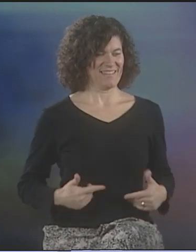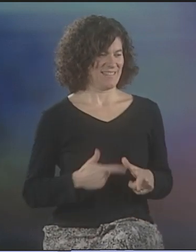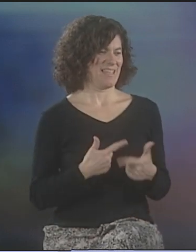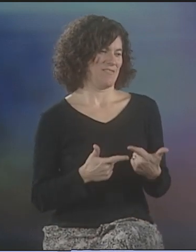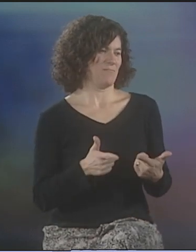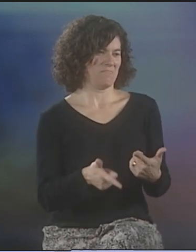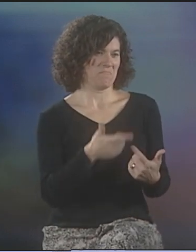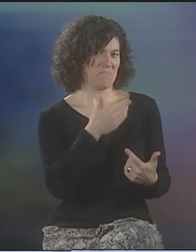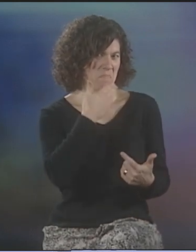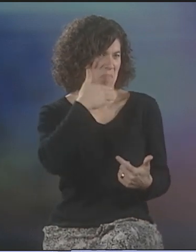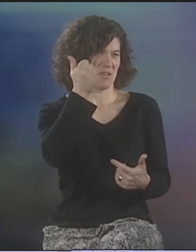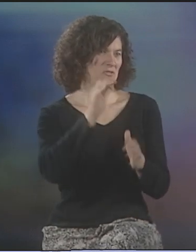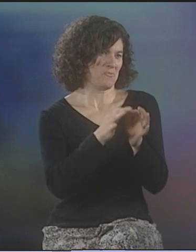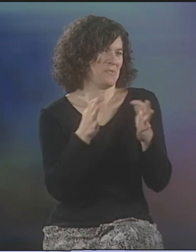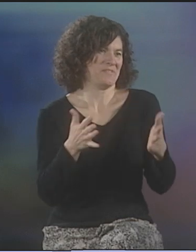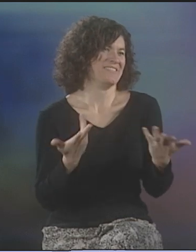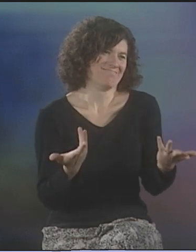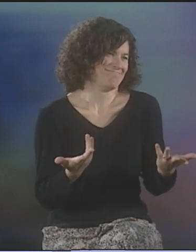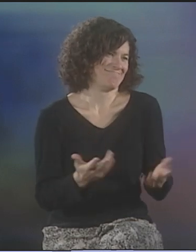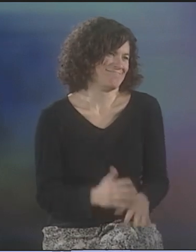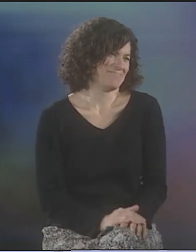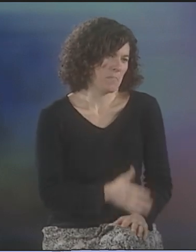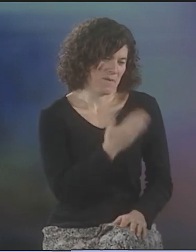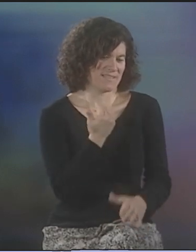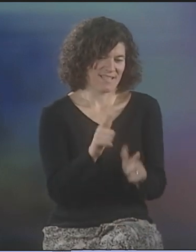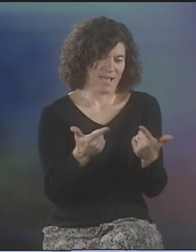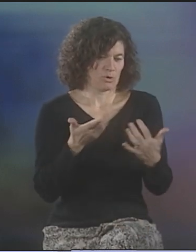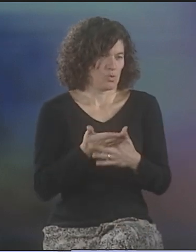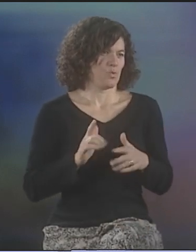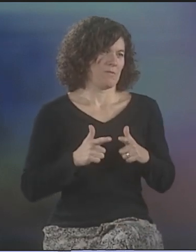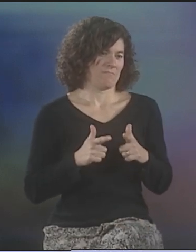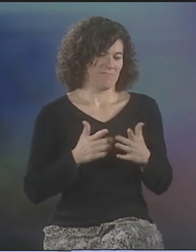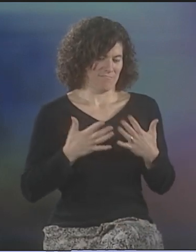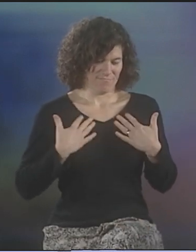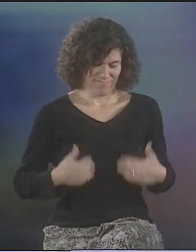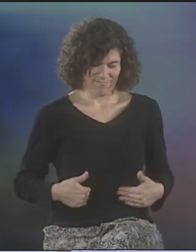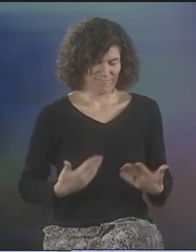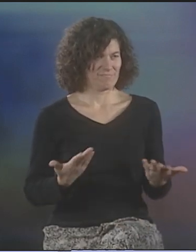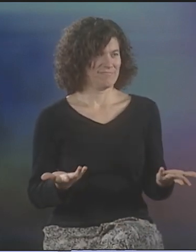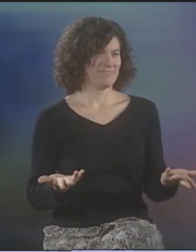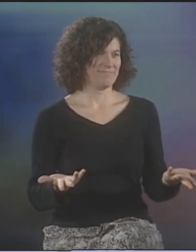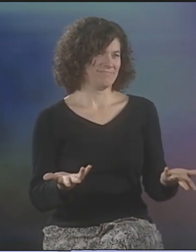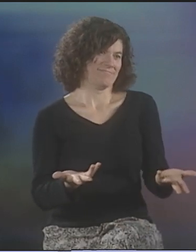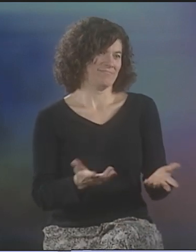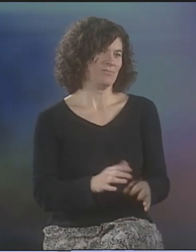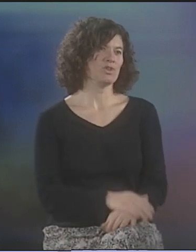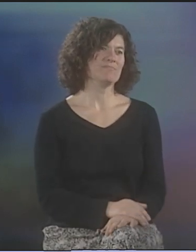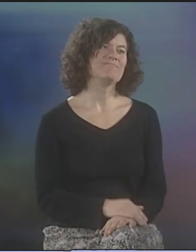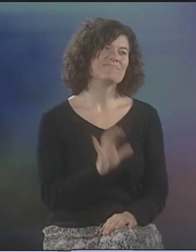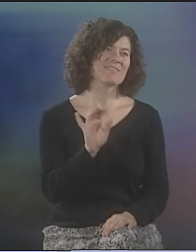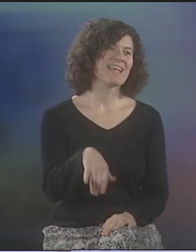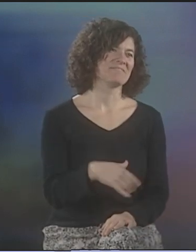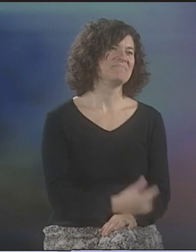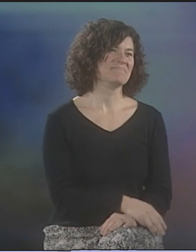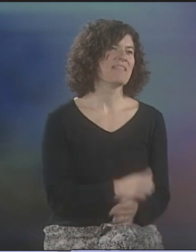AND IT MADE ME A BETTER INTERPRETER, BECAUSE WHEN YOU'RE AN INTERPRETER, YOU'RE WEARING THIS LANGUAGE ON YOUR BODY, SO,